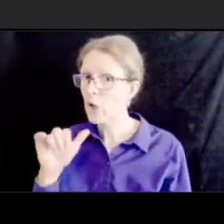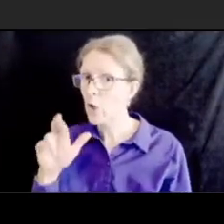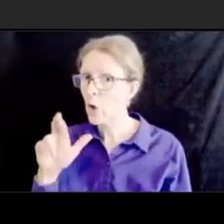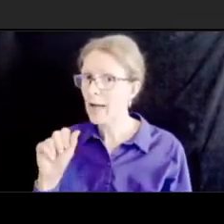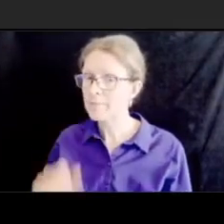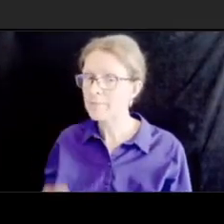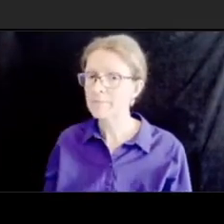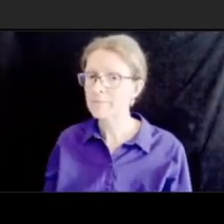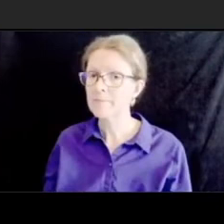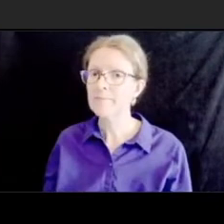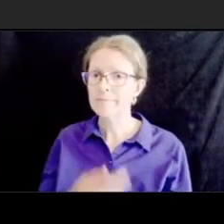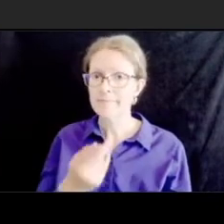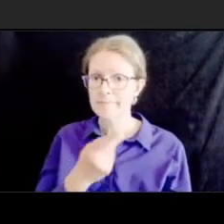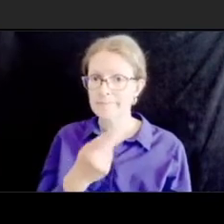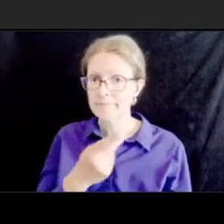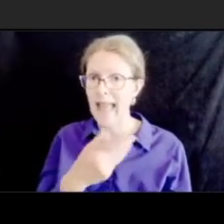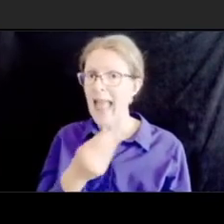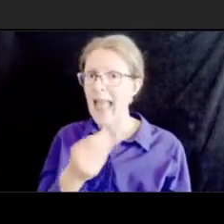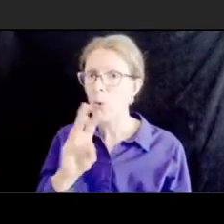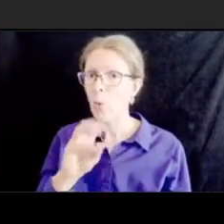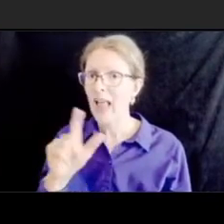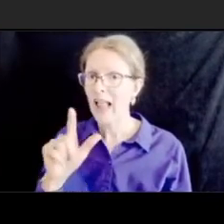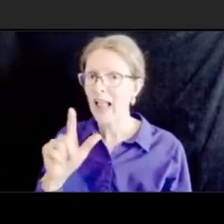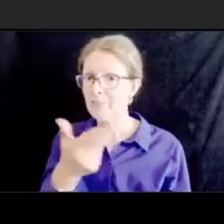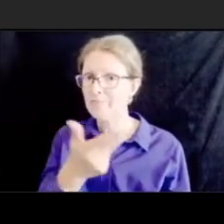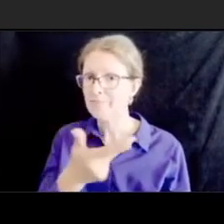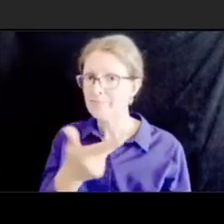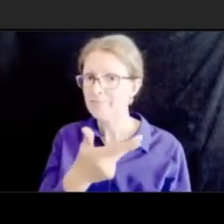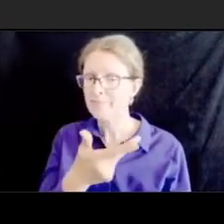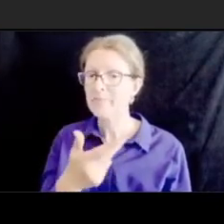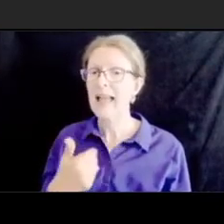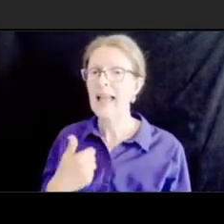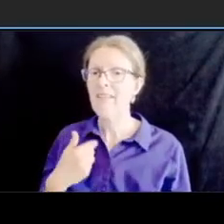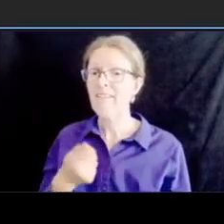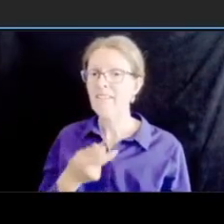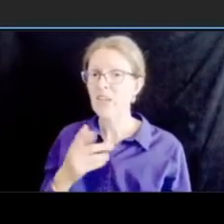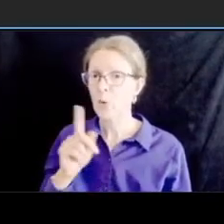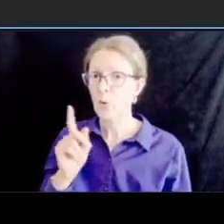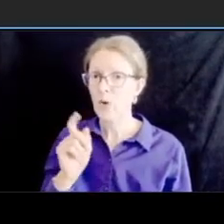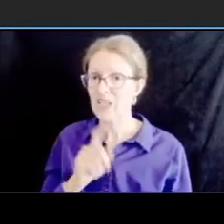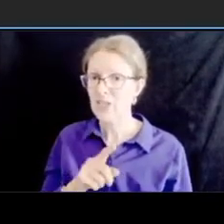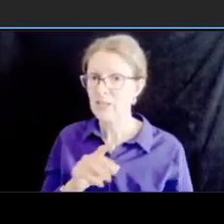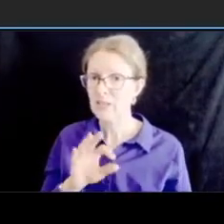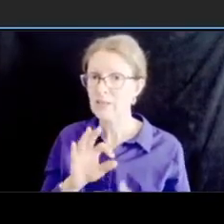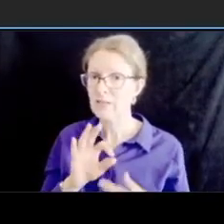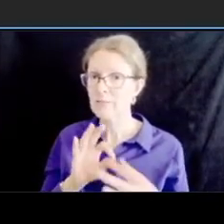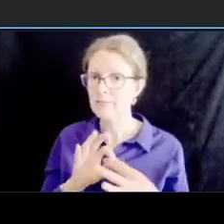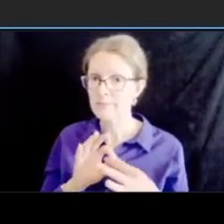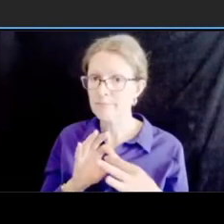um particularly related to bicycle parking and will that feature be accommodated and